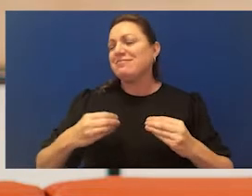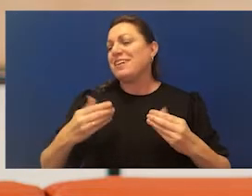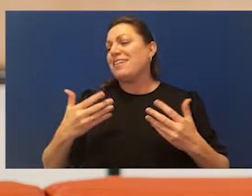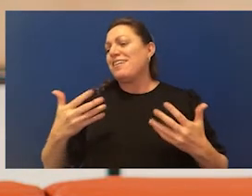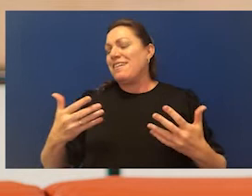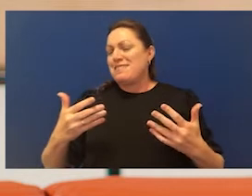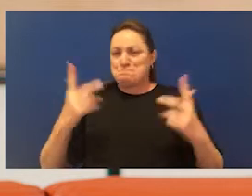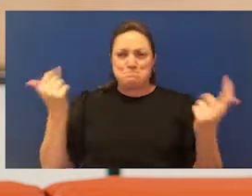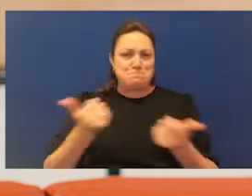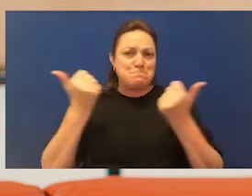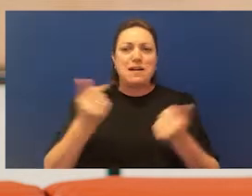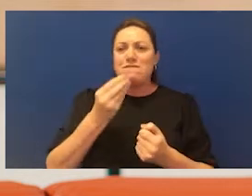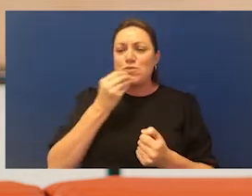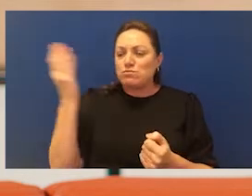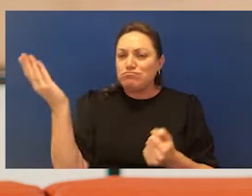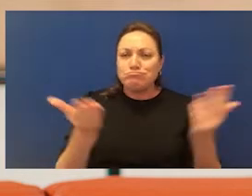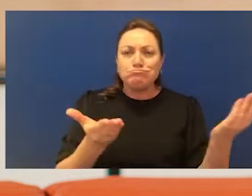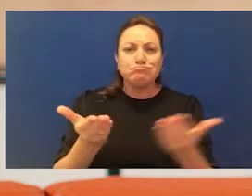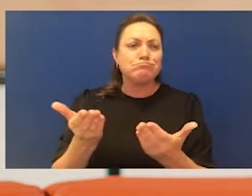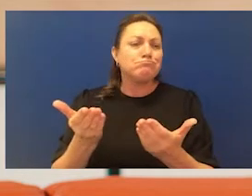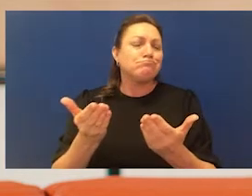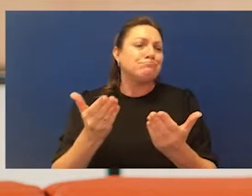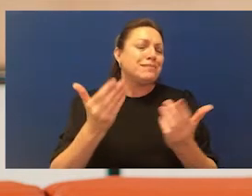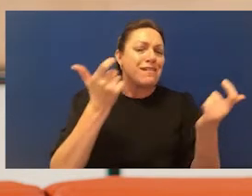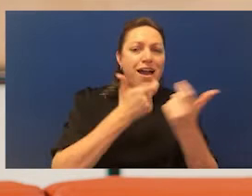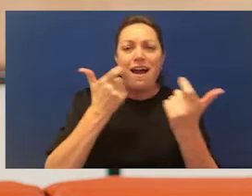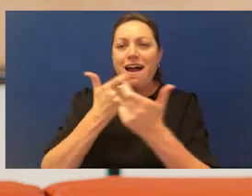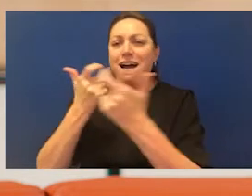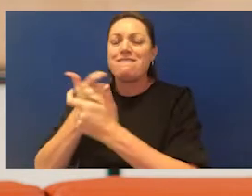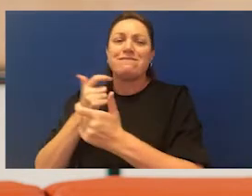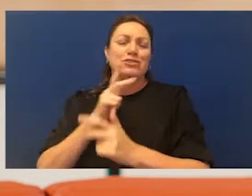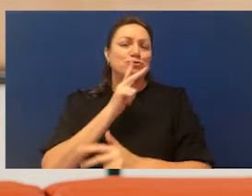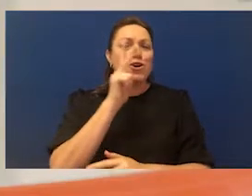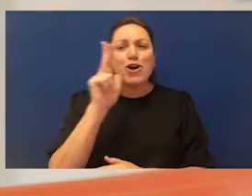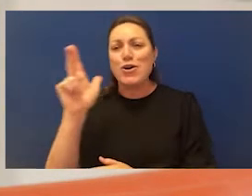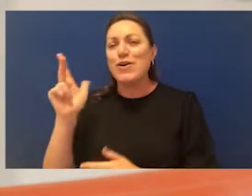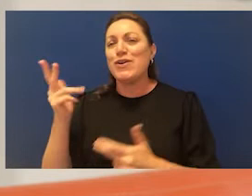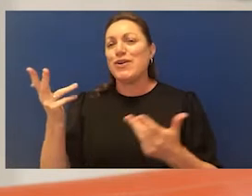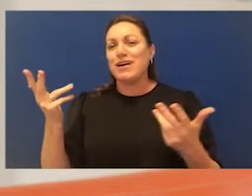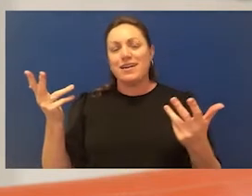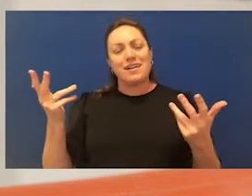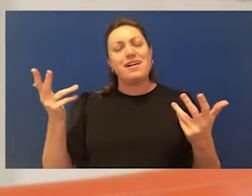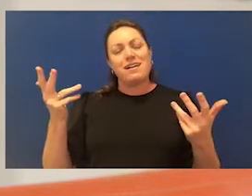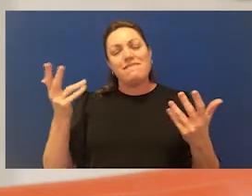on the all on the table there and everybody's laughing and joking. and it real happy